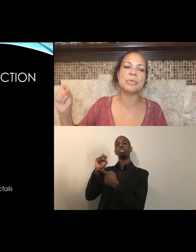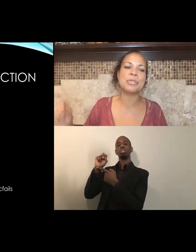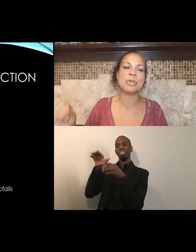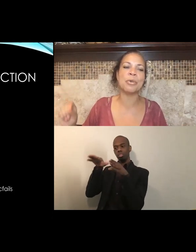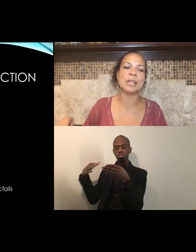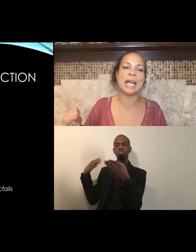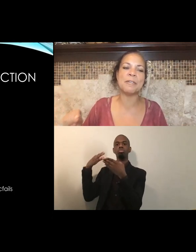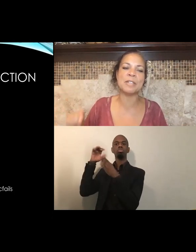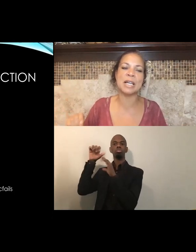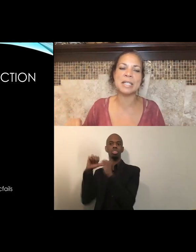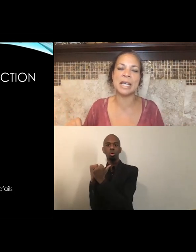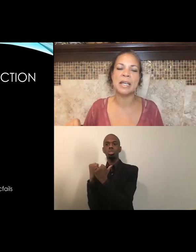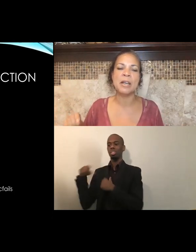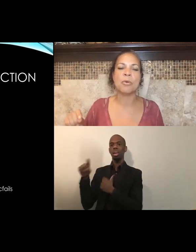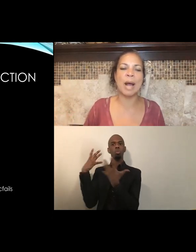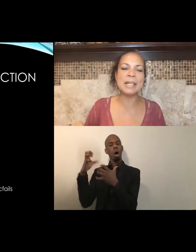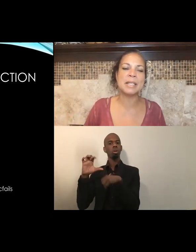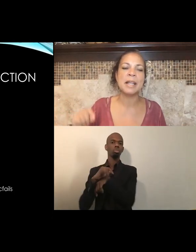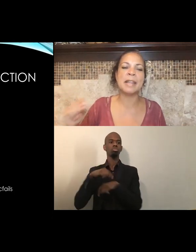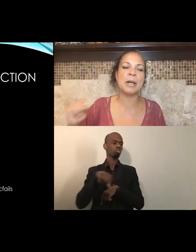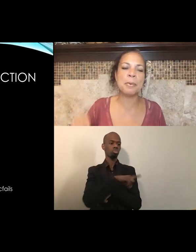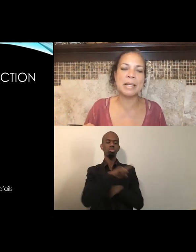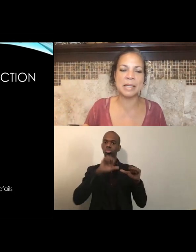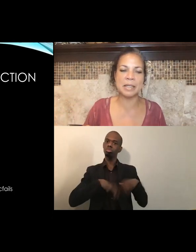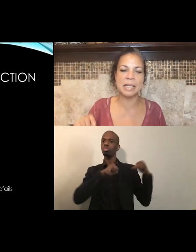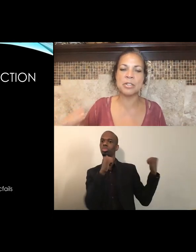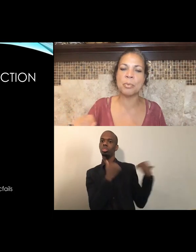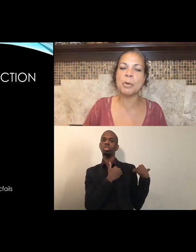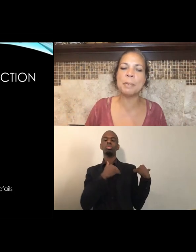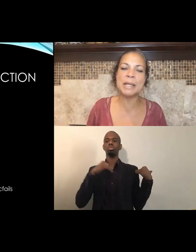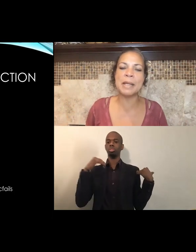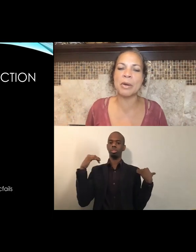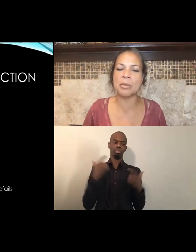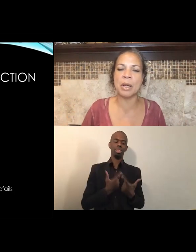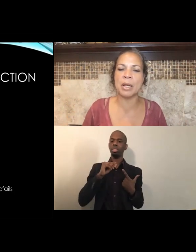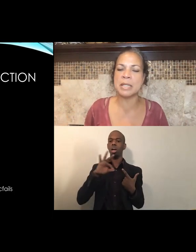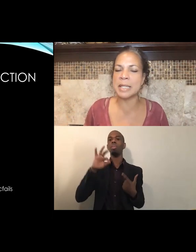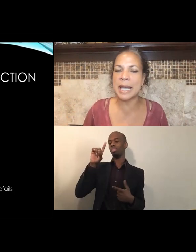who stole the life of Dante Wright their president. And so we will be there today,